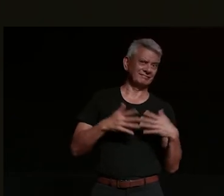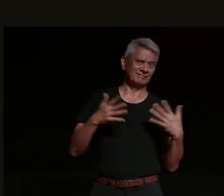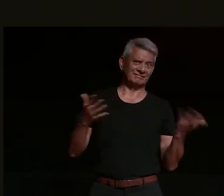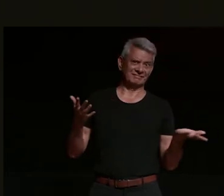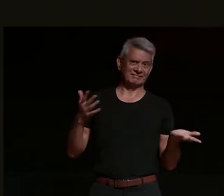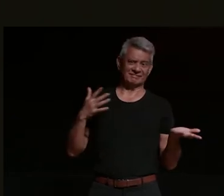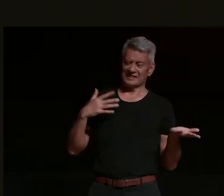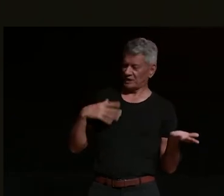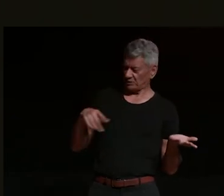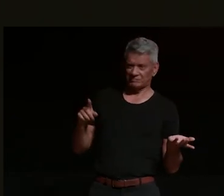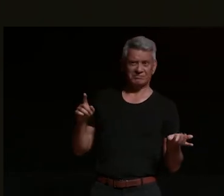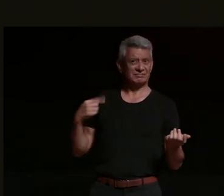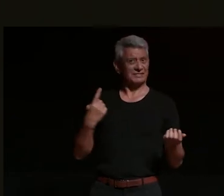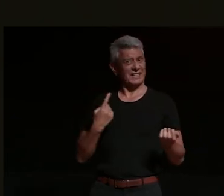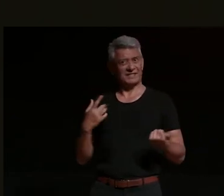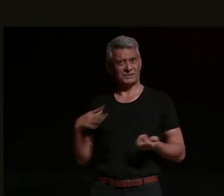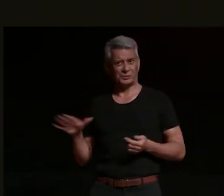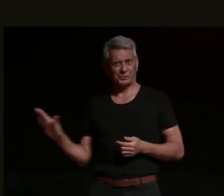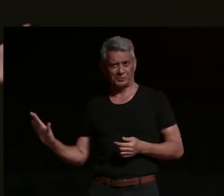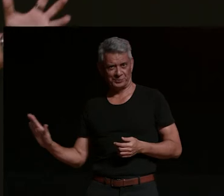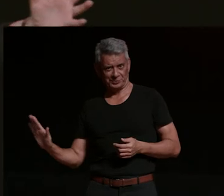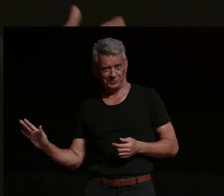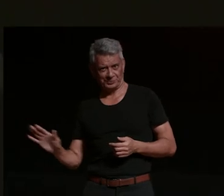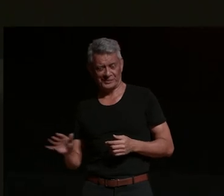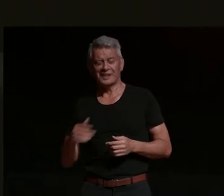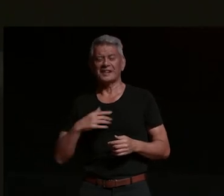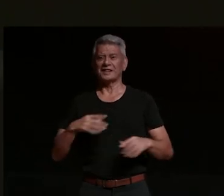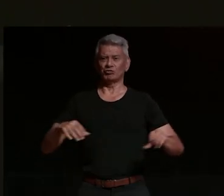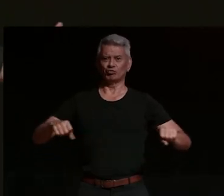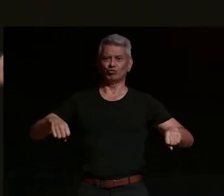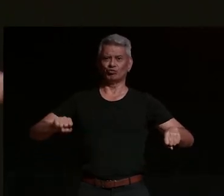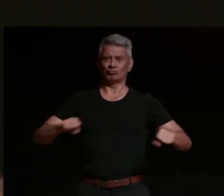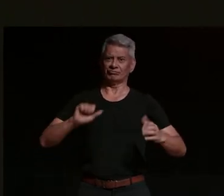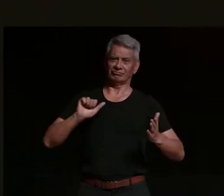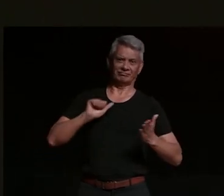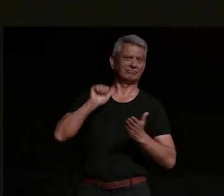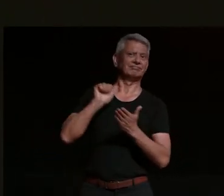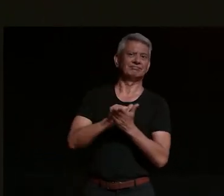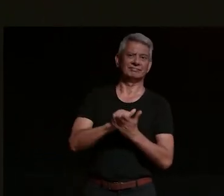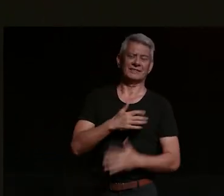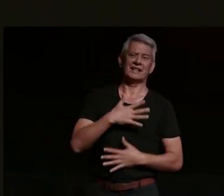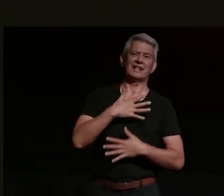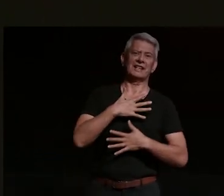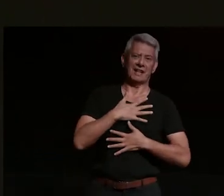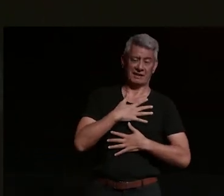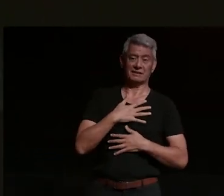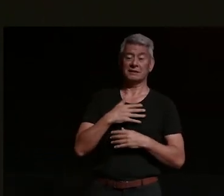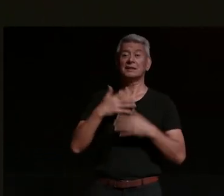much time on them so i'll stick to motorcycling okay so i've ridden for about 25 years i worked